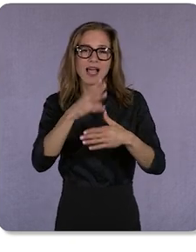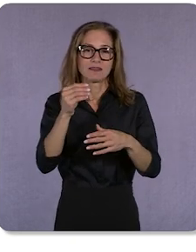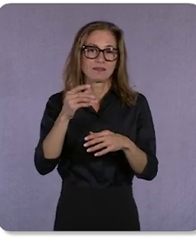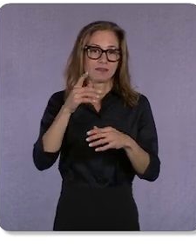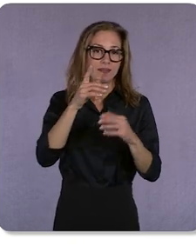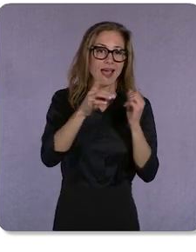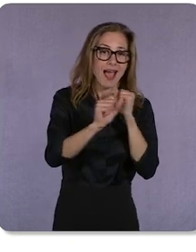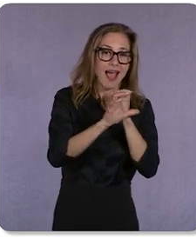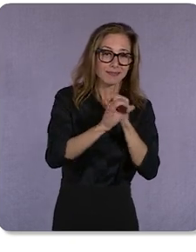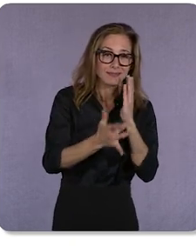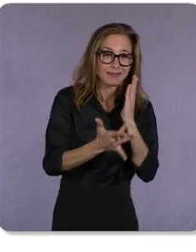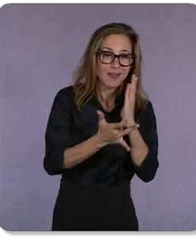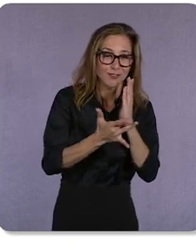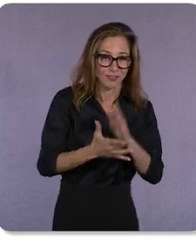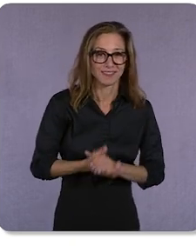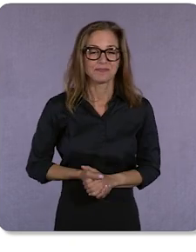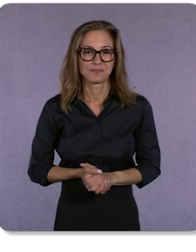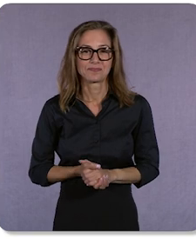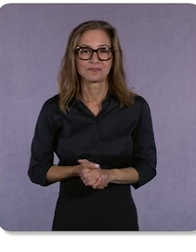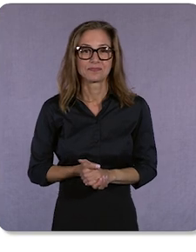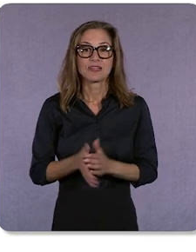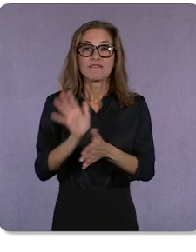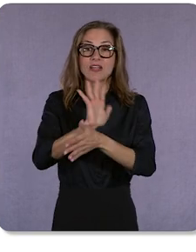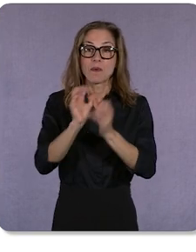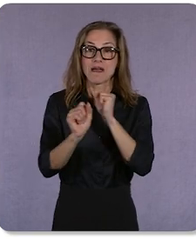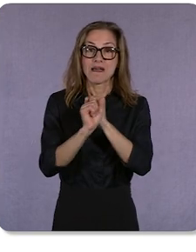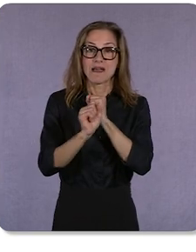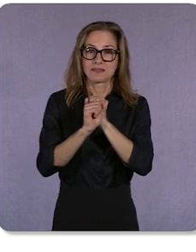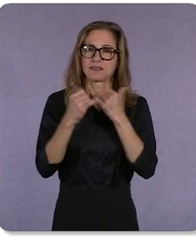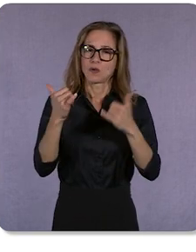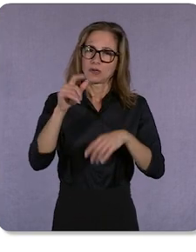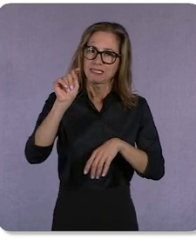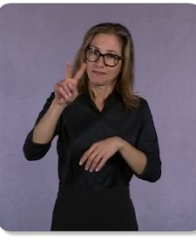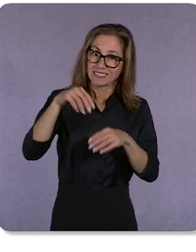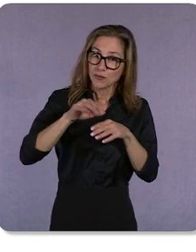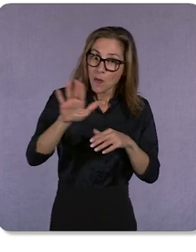Video ads are on the TVs in your living rooms, they’re gradually rolling out on Shorts,